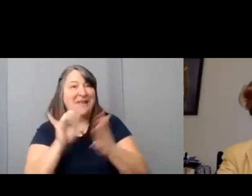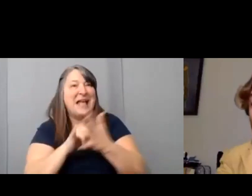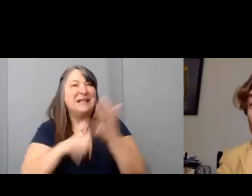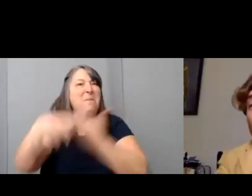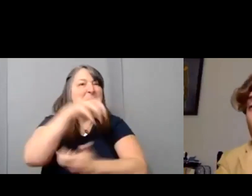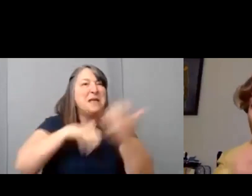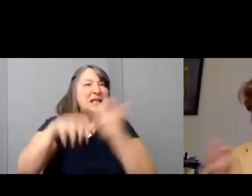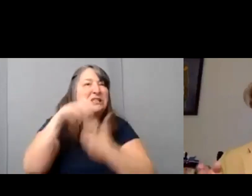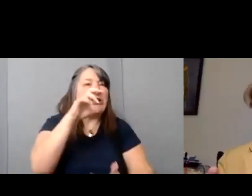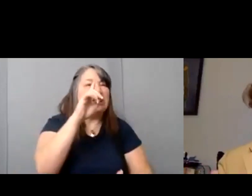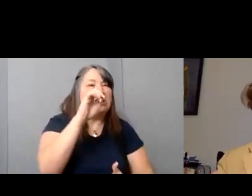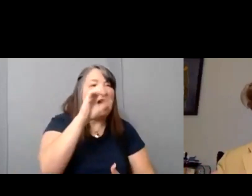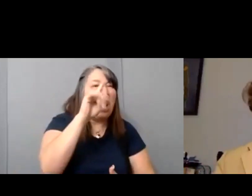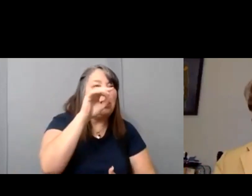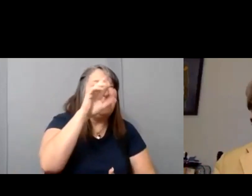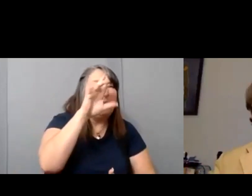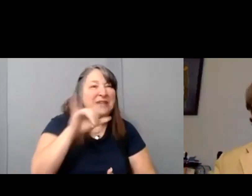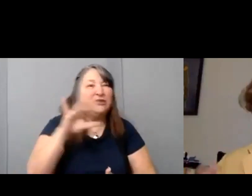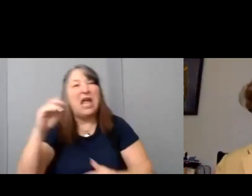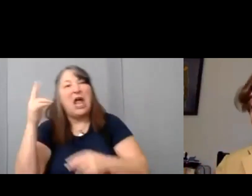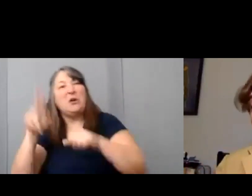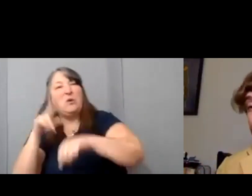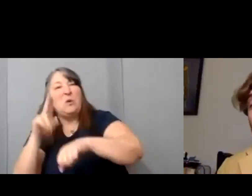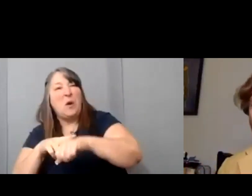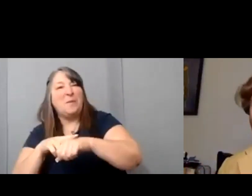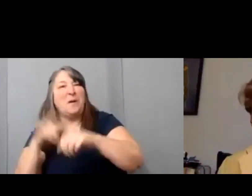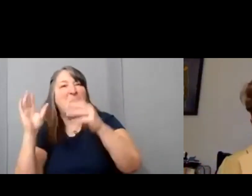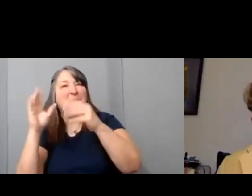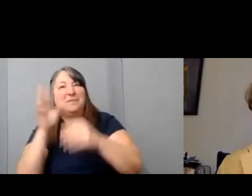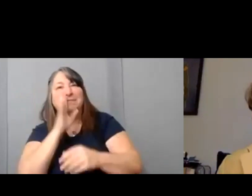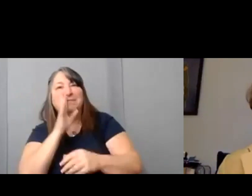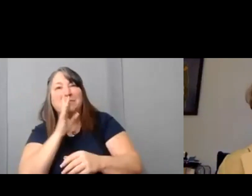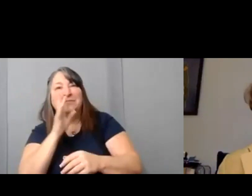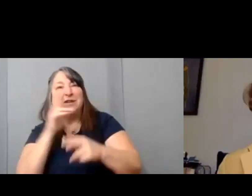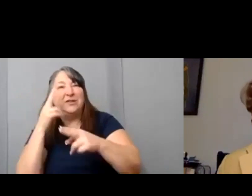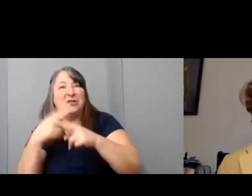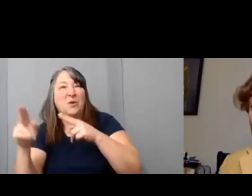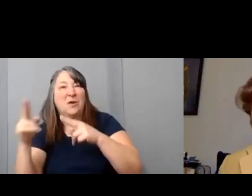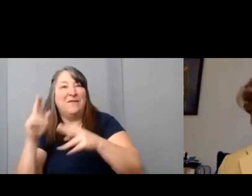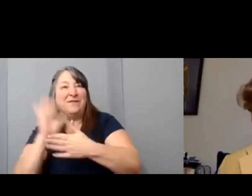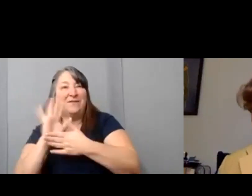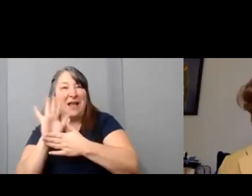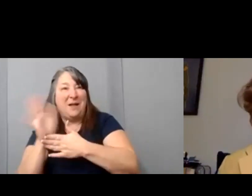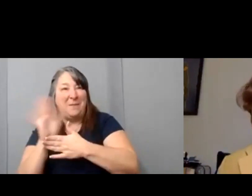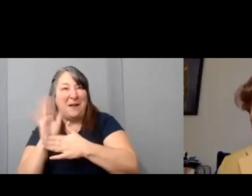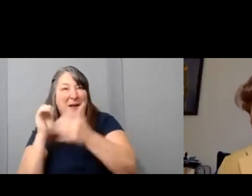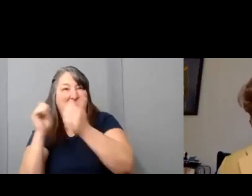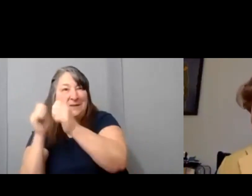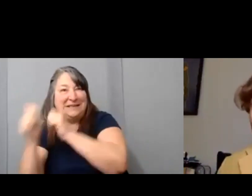and our normal narrative short film competition. We also have some of the most amazing